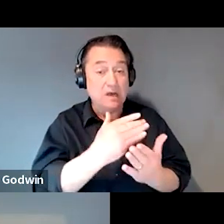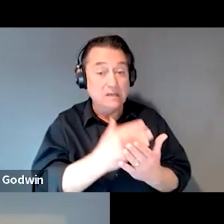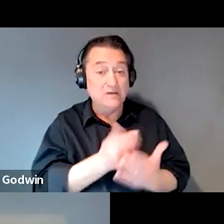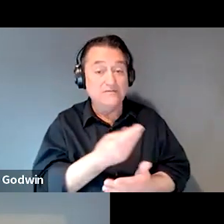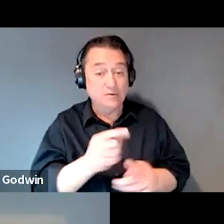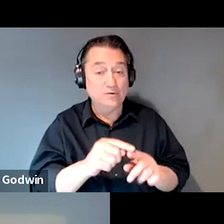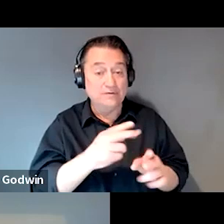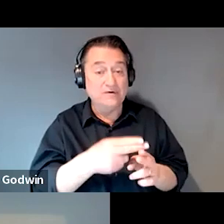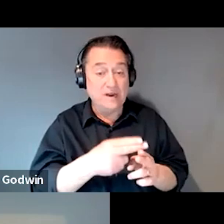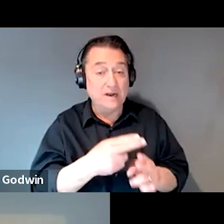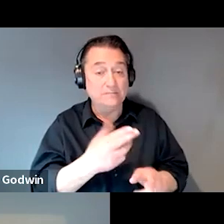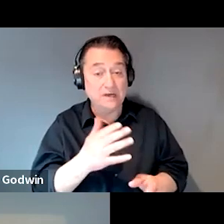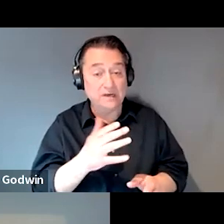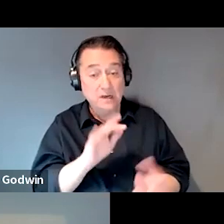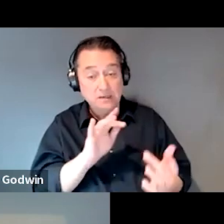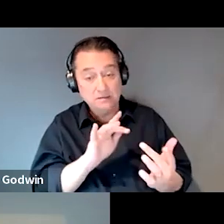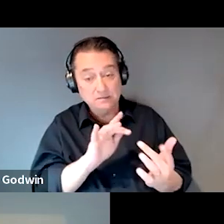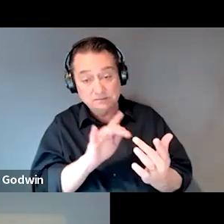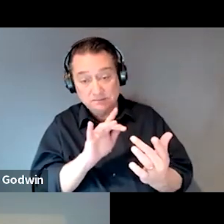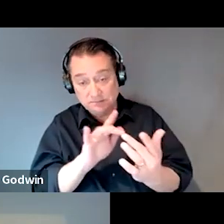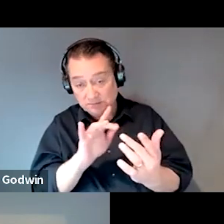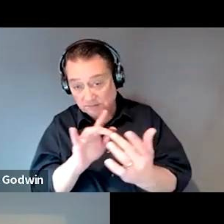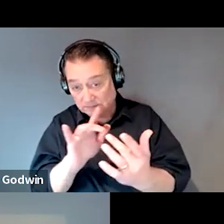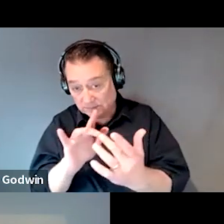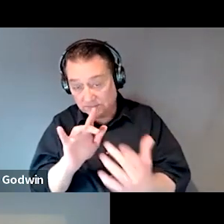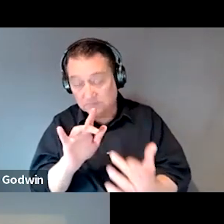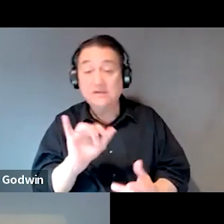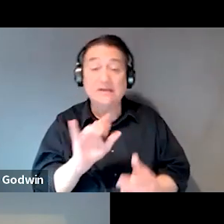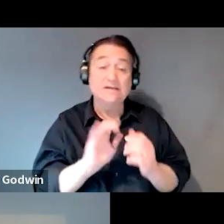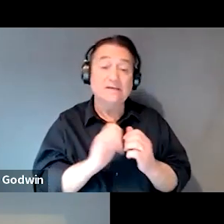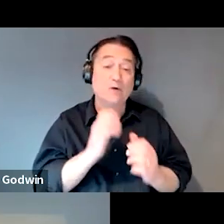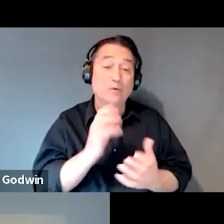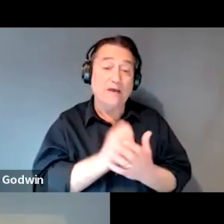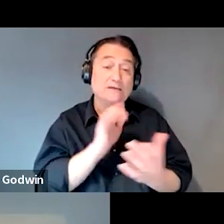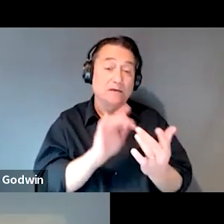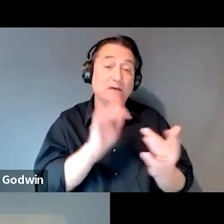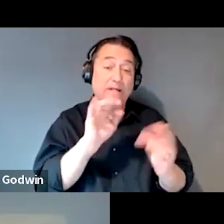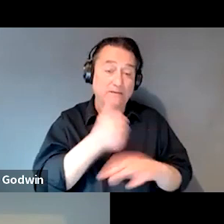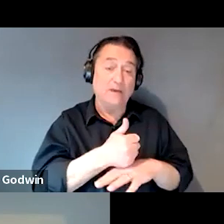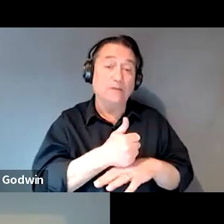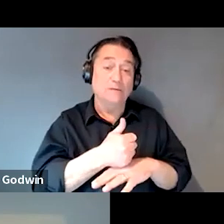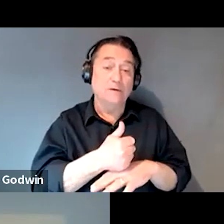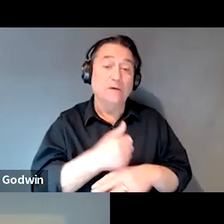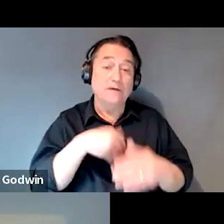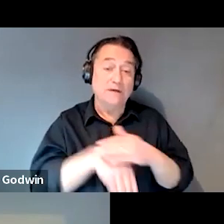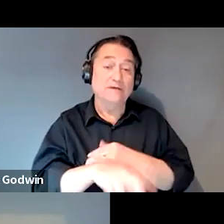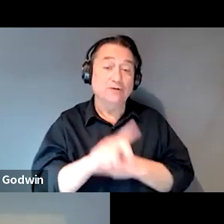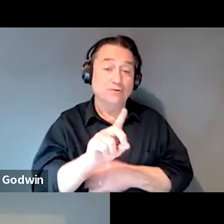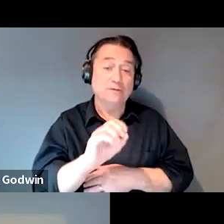that I could kind of go and that's how we actually got our contact into the DOC, here in Wisconsin.